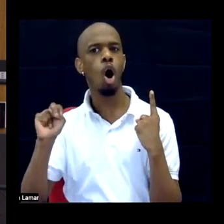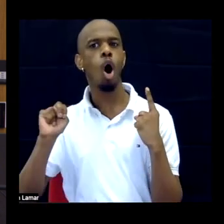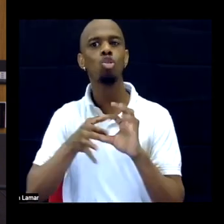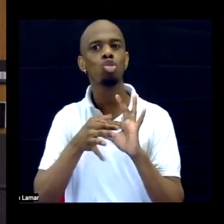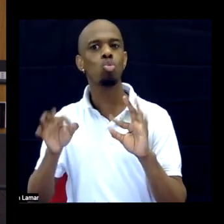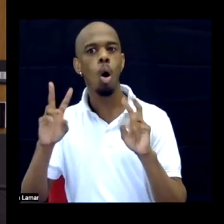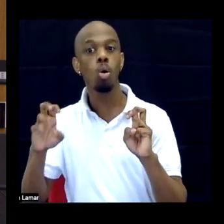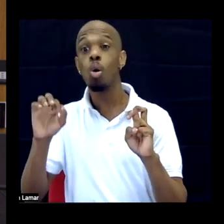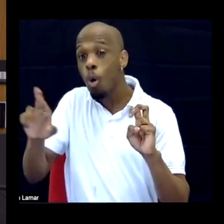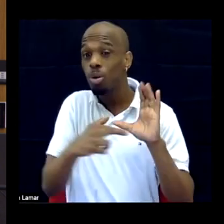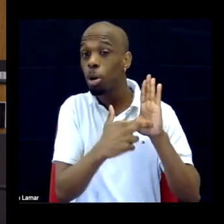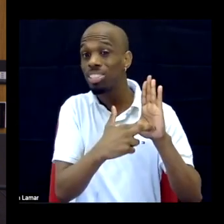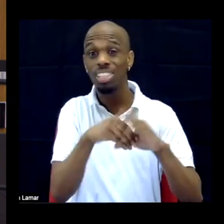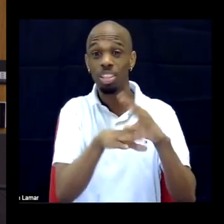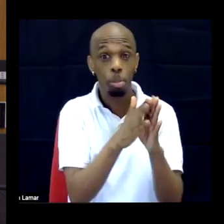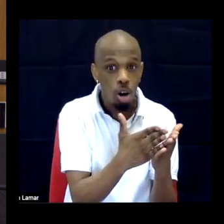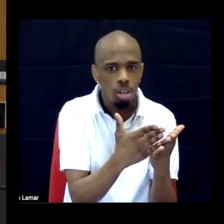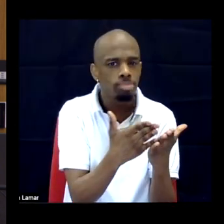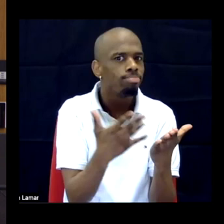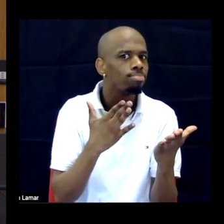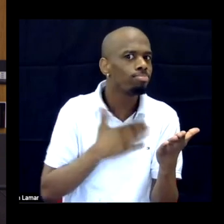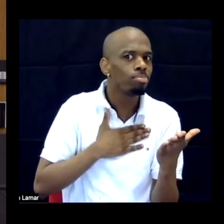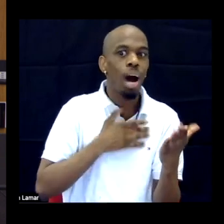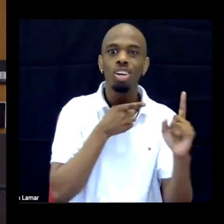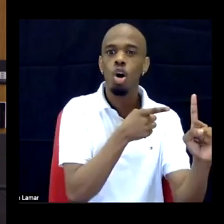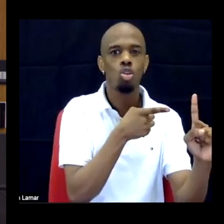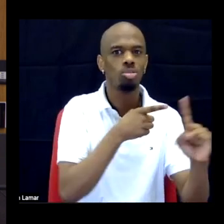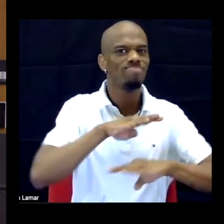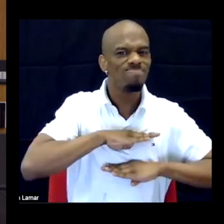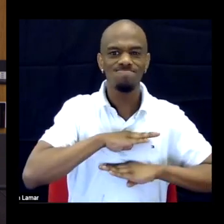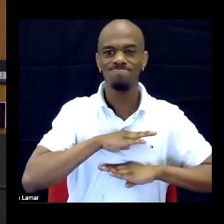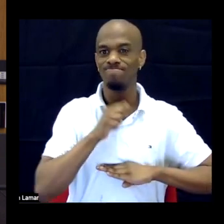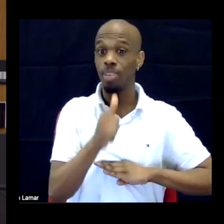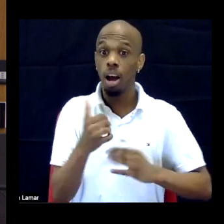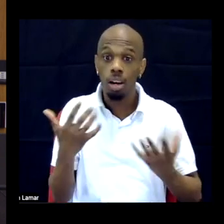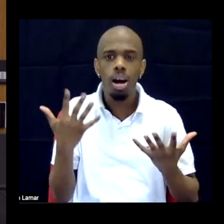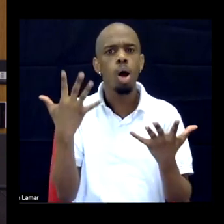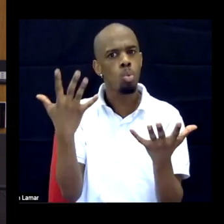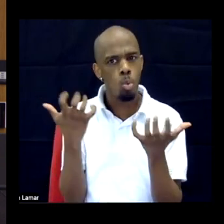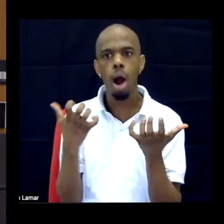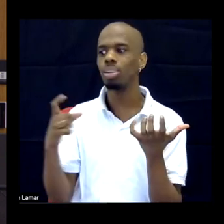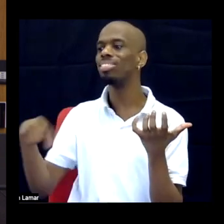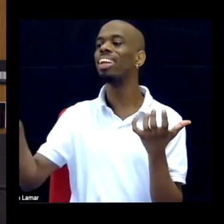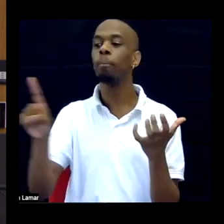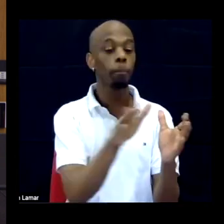And I want it to be something they're proud of and able to share and circulate within their movement communities.